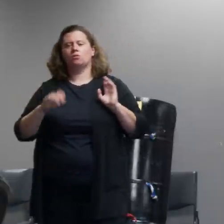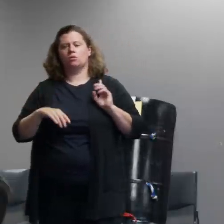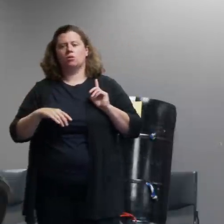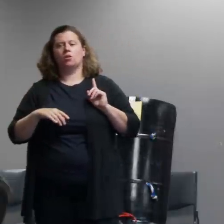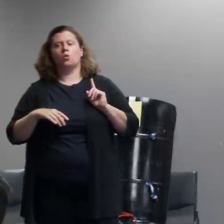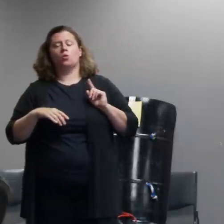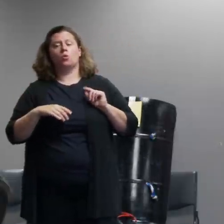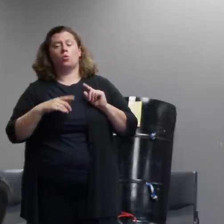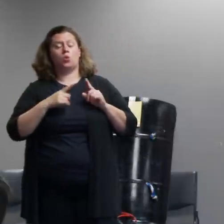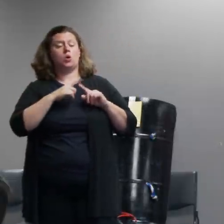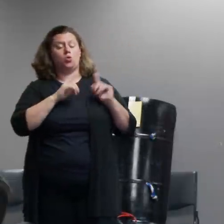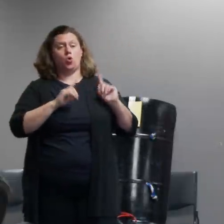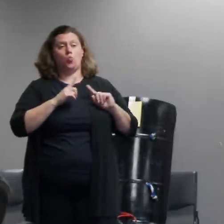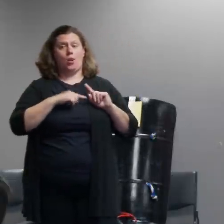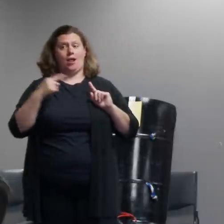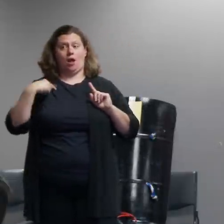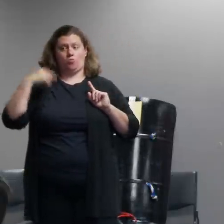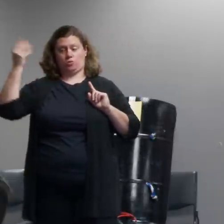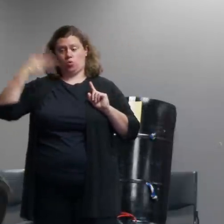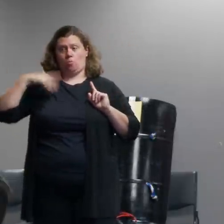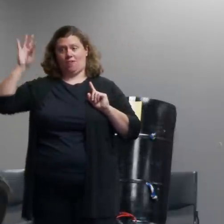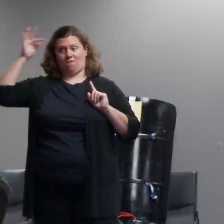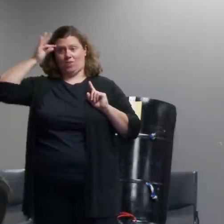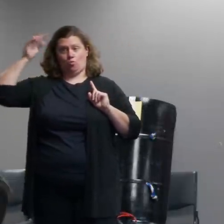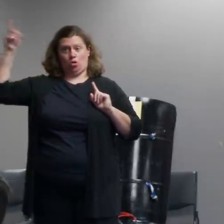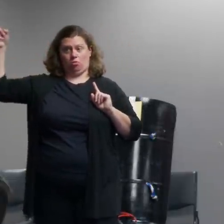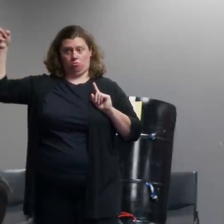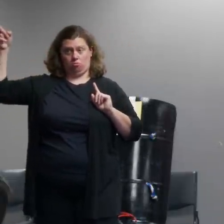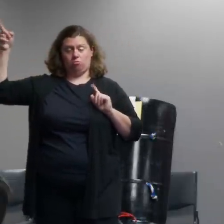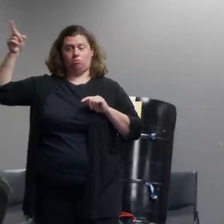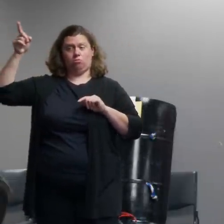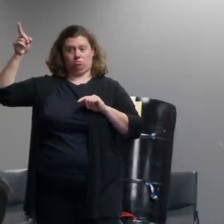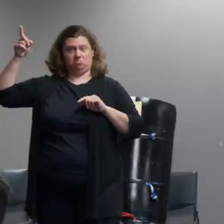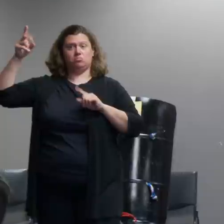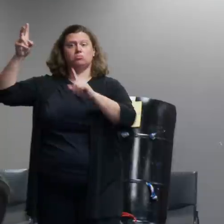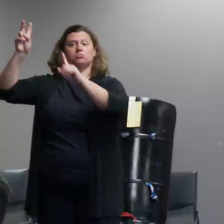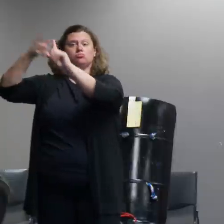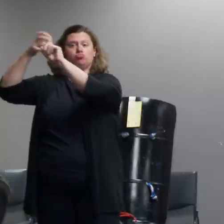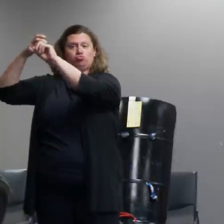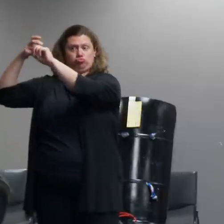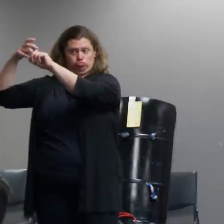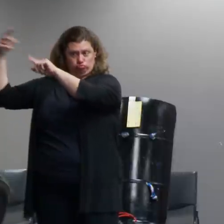authorities were adding to the resources that were already here